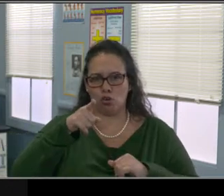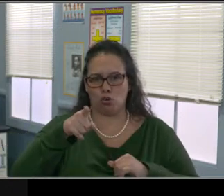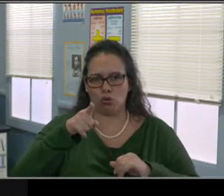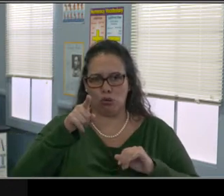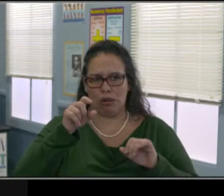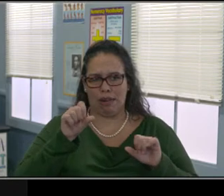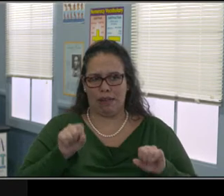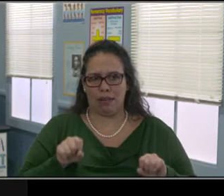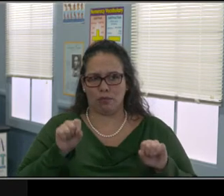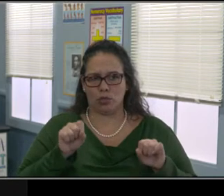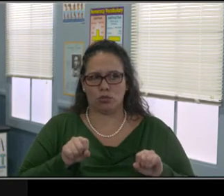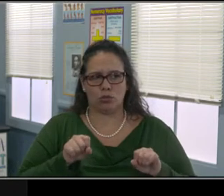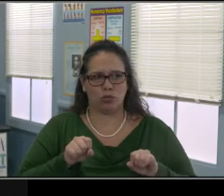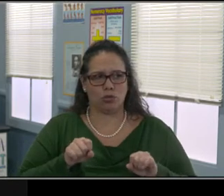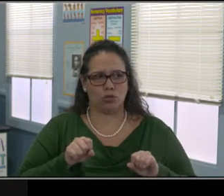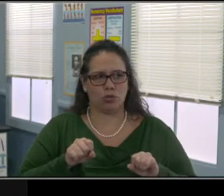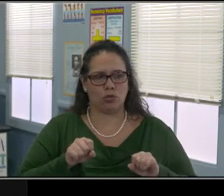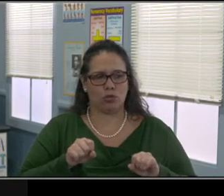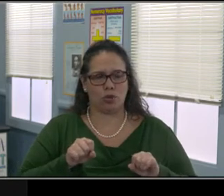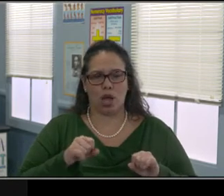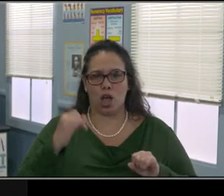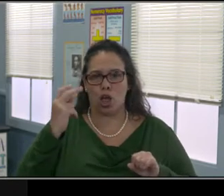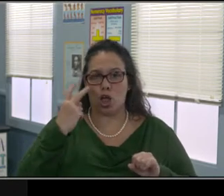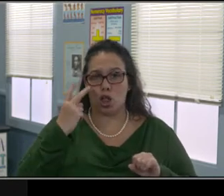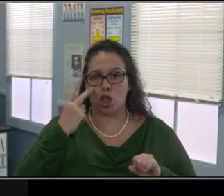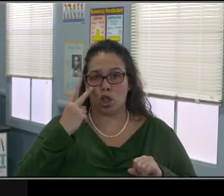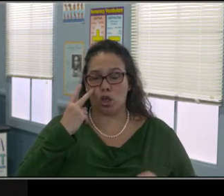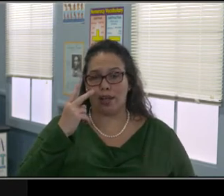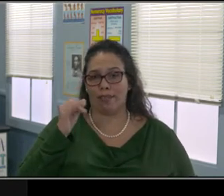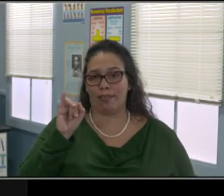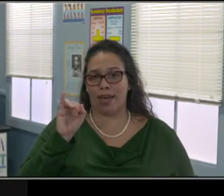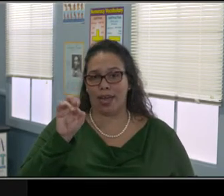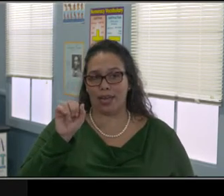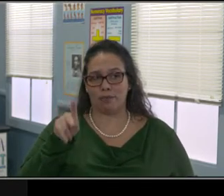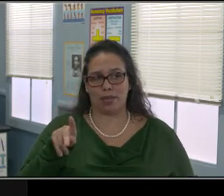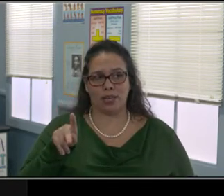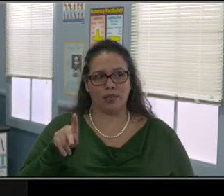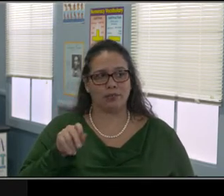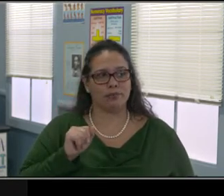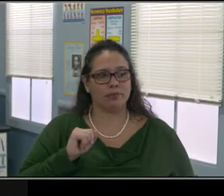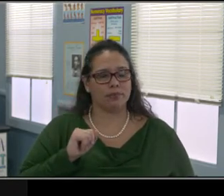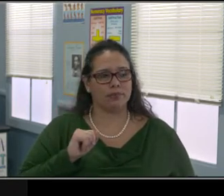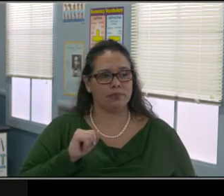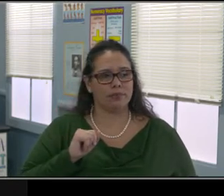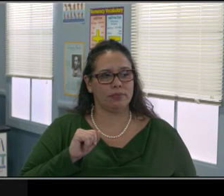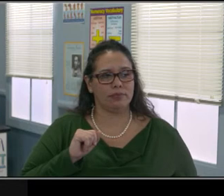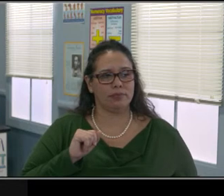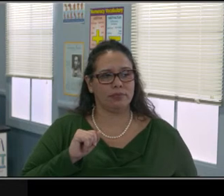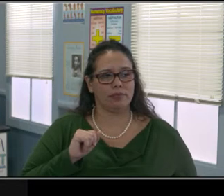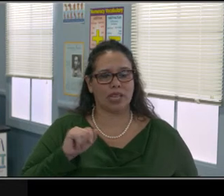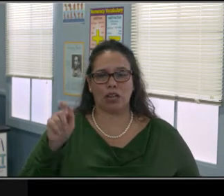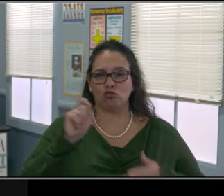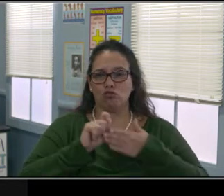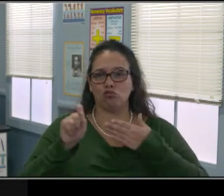can develop an alternative plan and that can look very different from school to school. So I'm not gonna go into the details